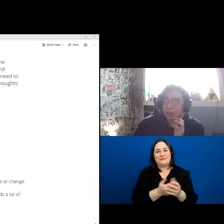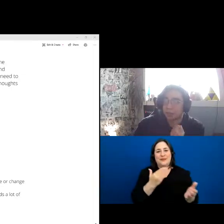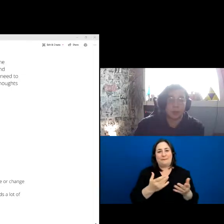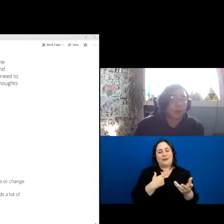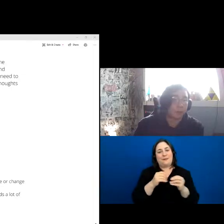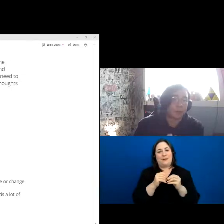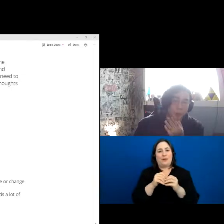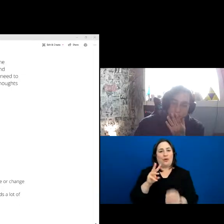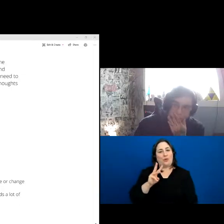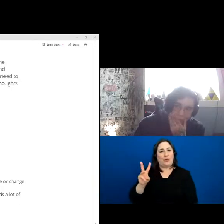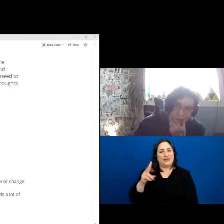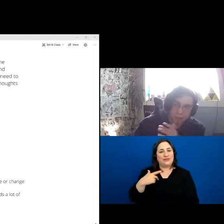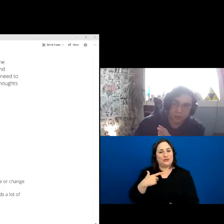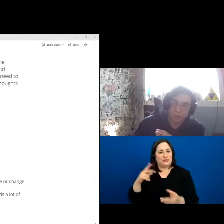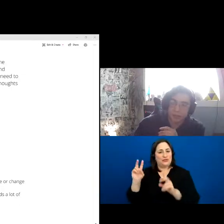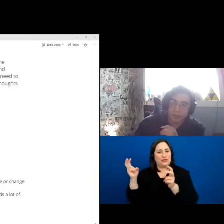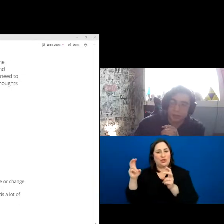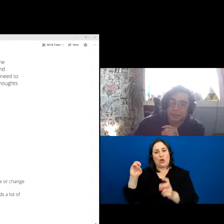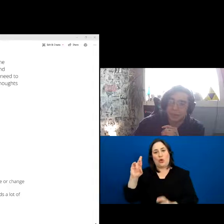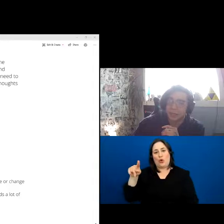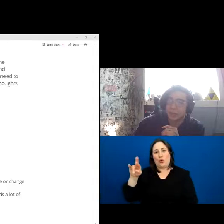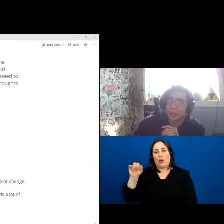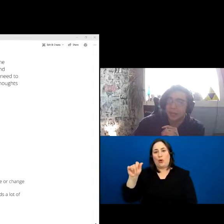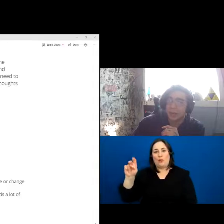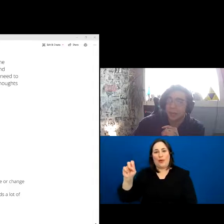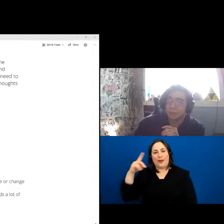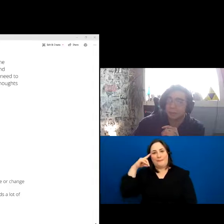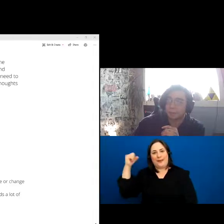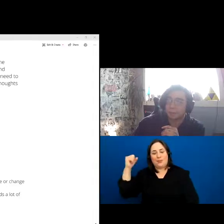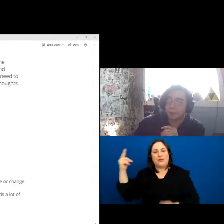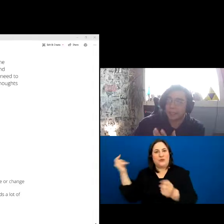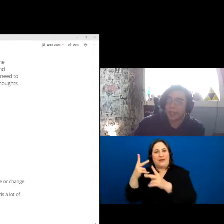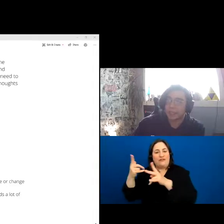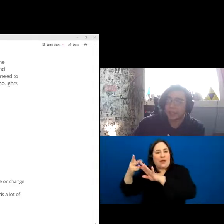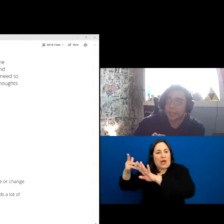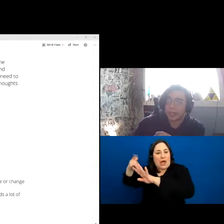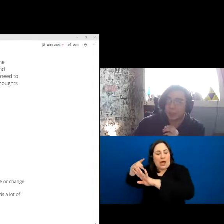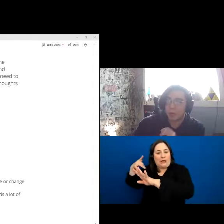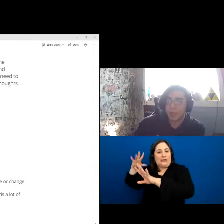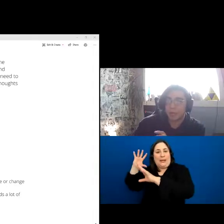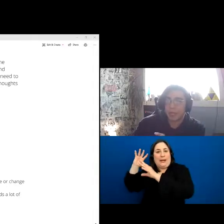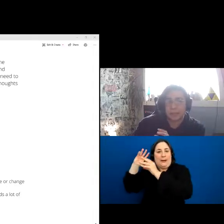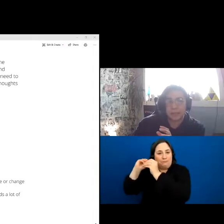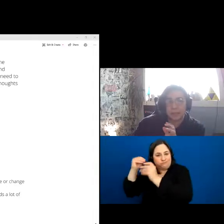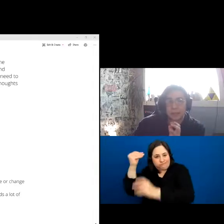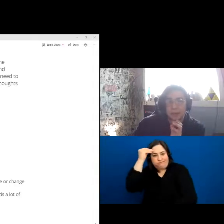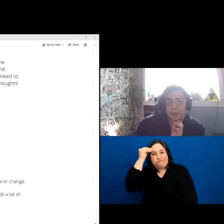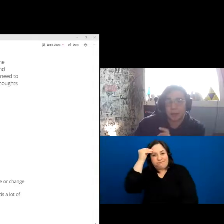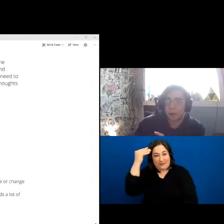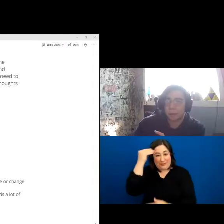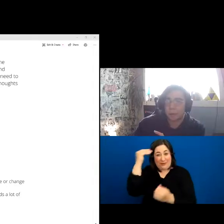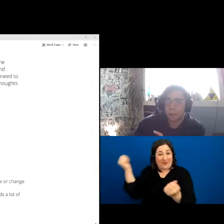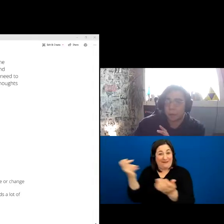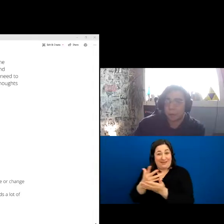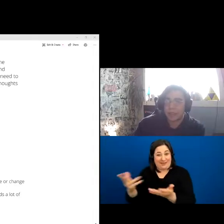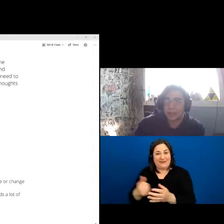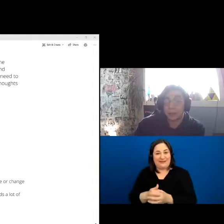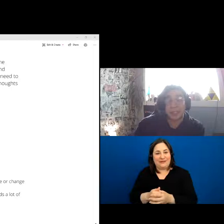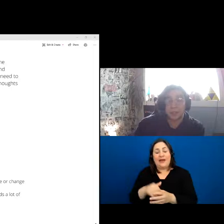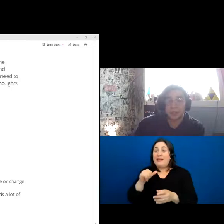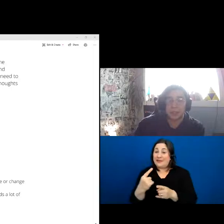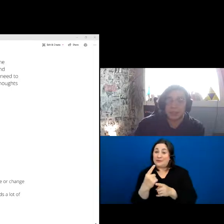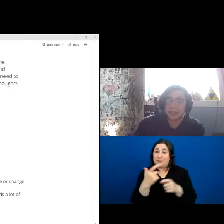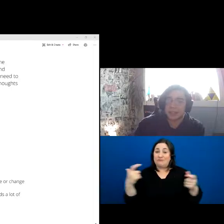you know, corporate memory. But that is one of the biggest ways that we still learn to this day,